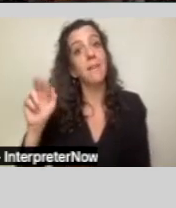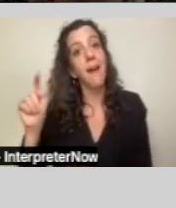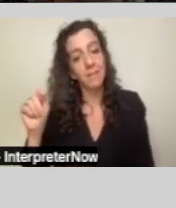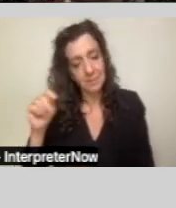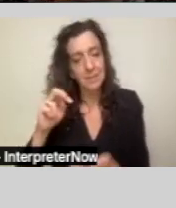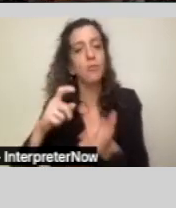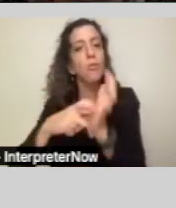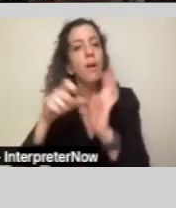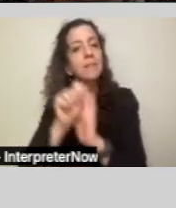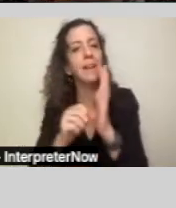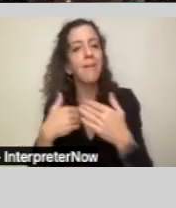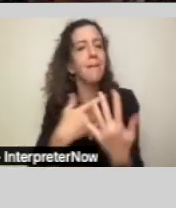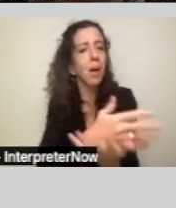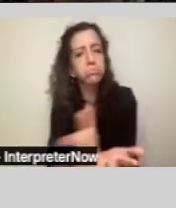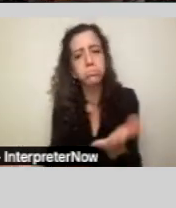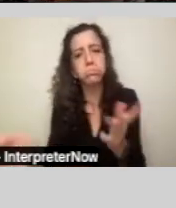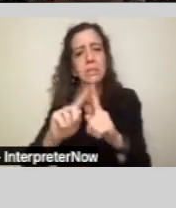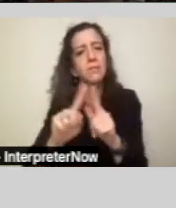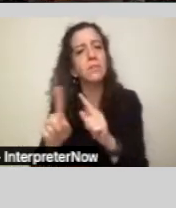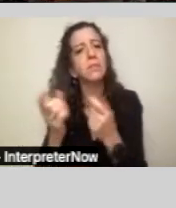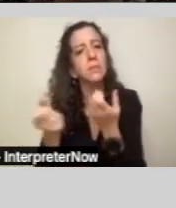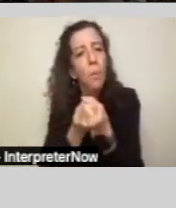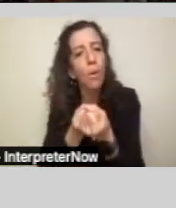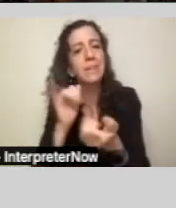that meets the needs and choices of people with I/DD.